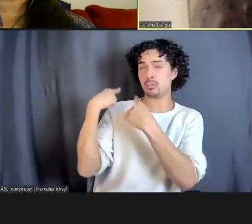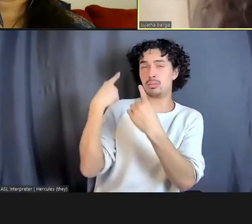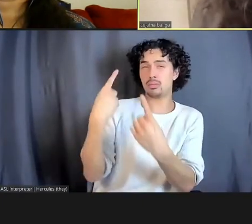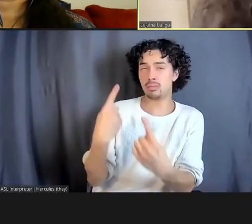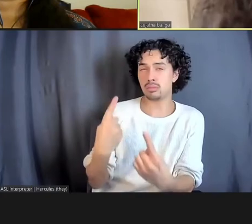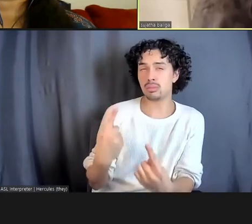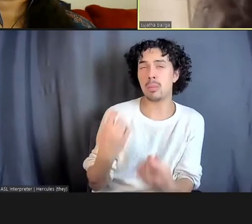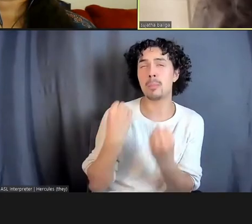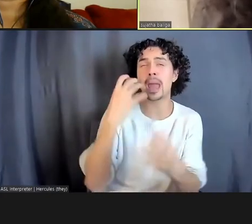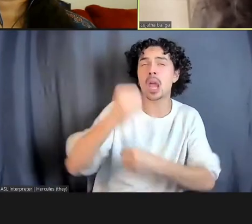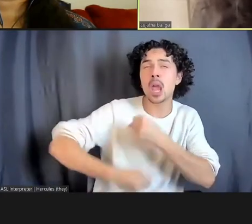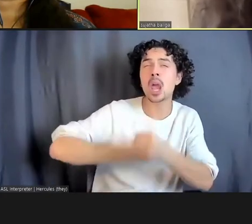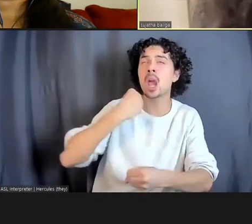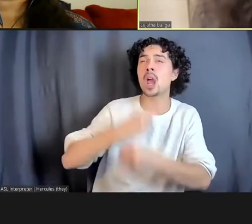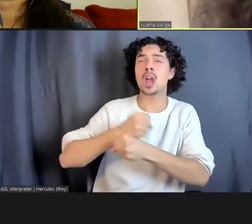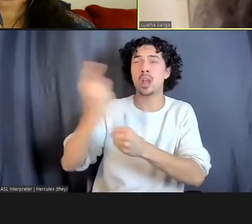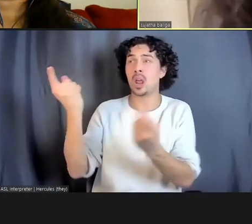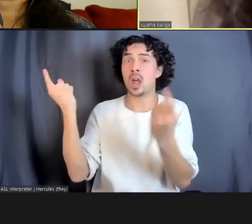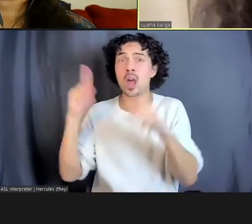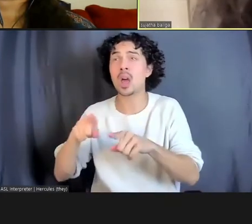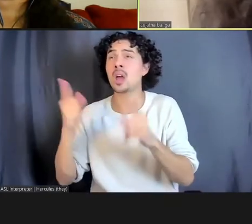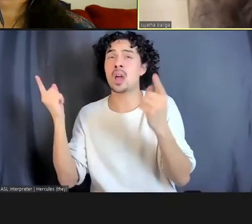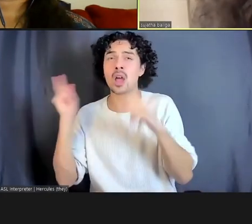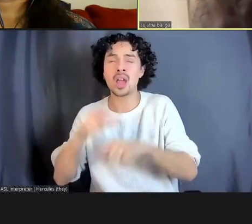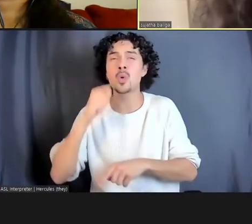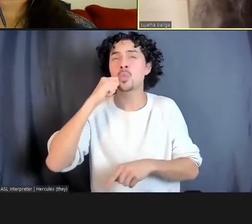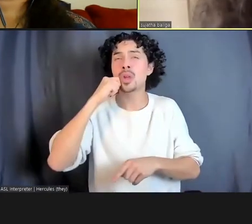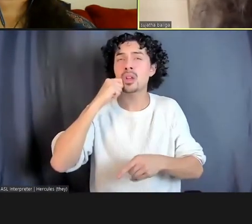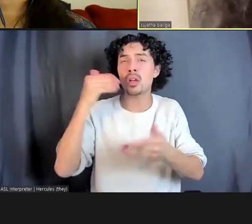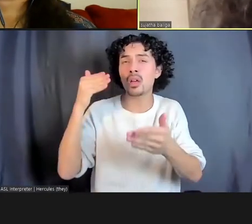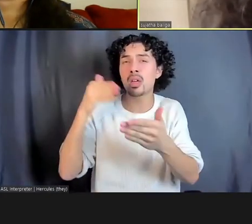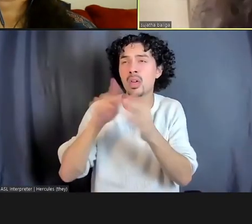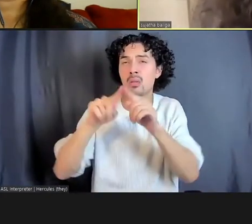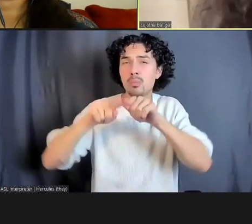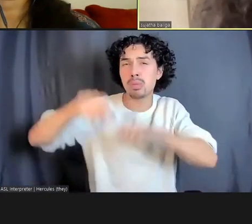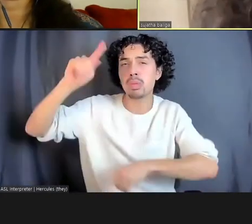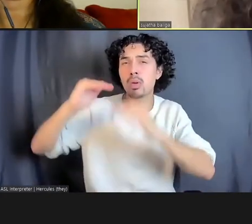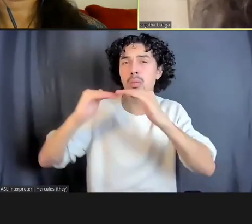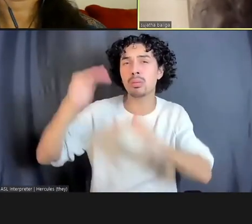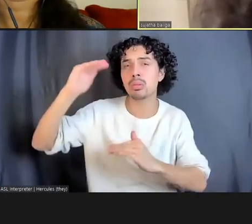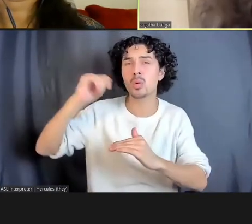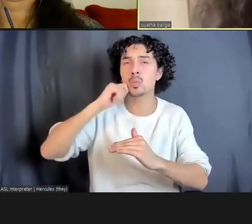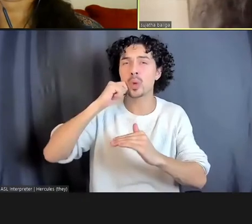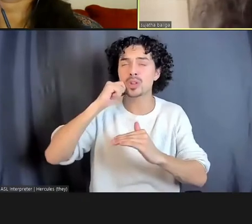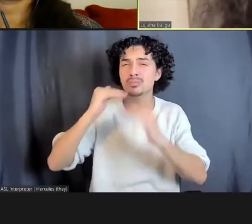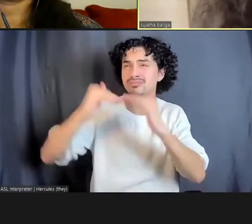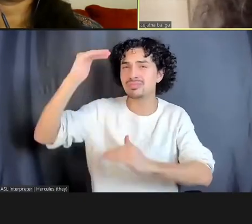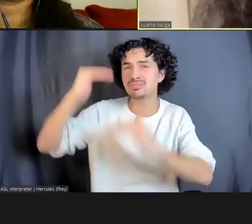produce incredible racial and ethnic disparities and is an abject failure...